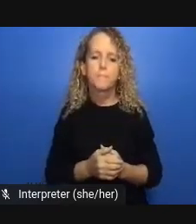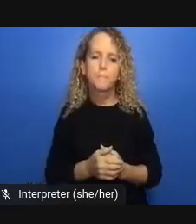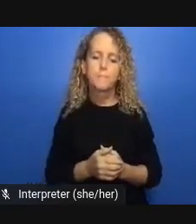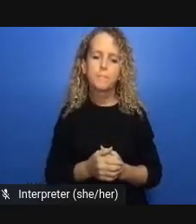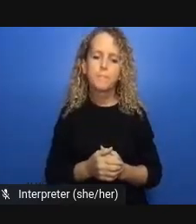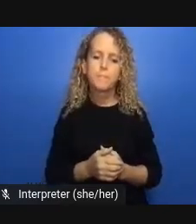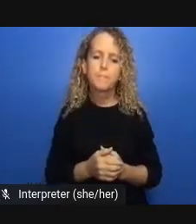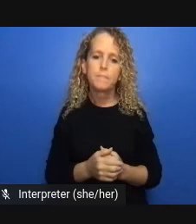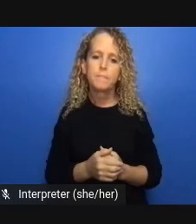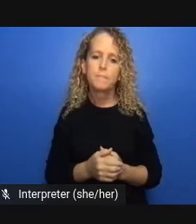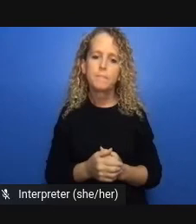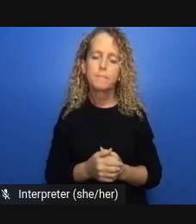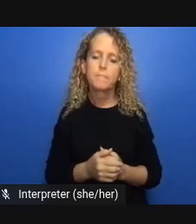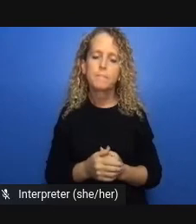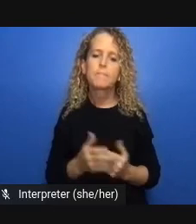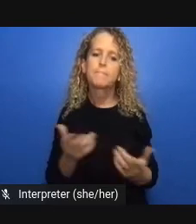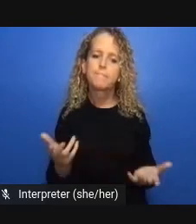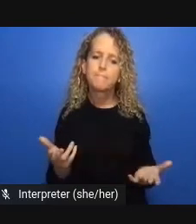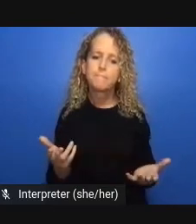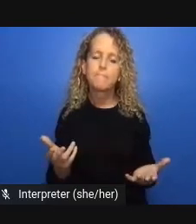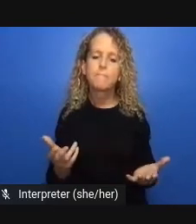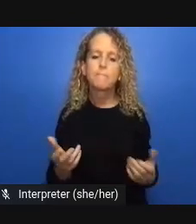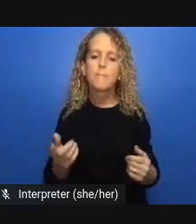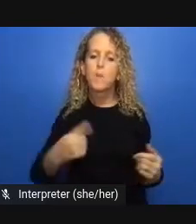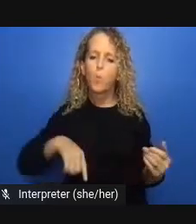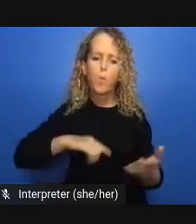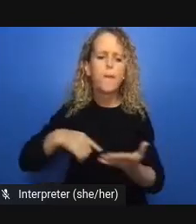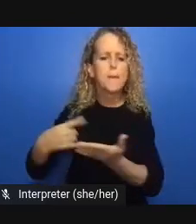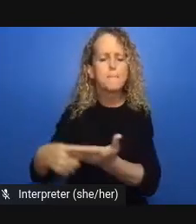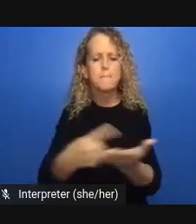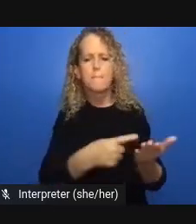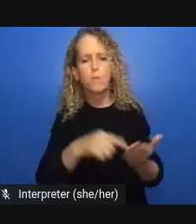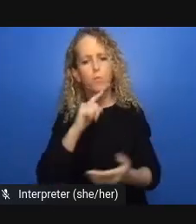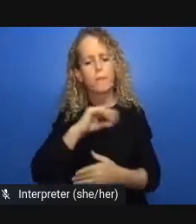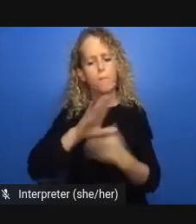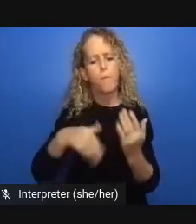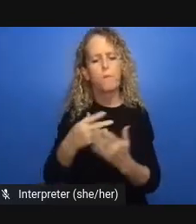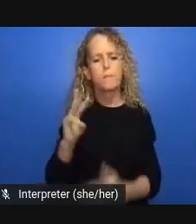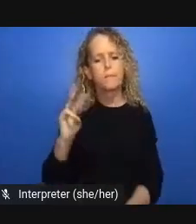students who did not speak english especially those refugees and other other immigrants